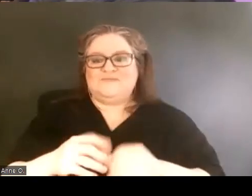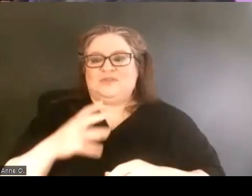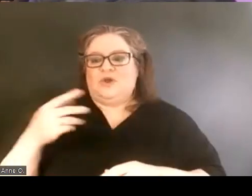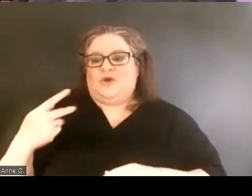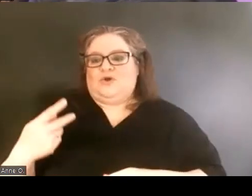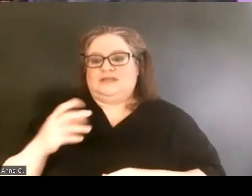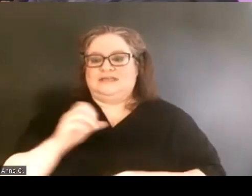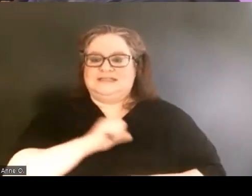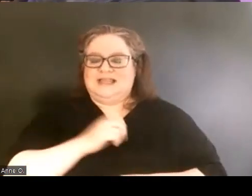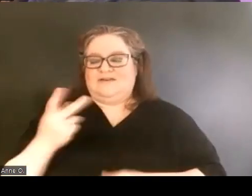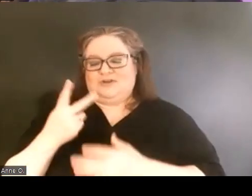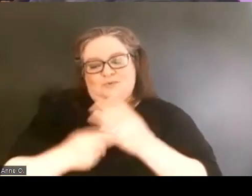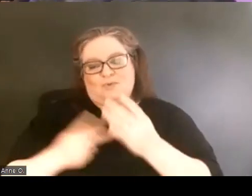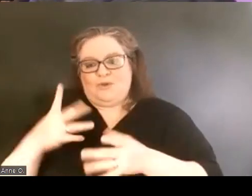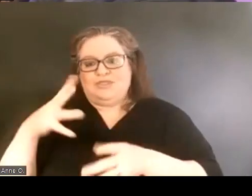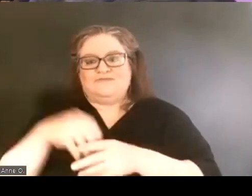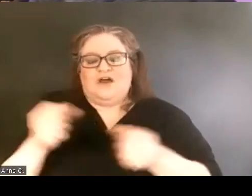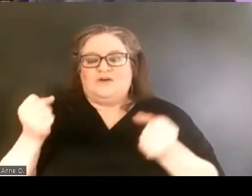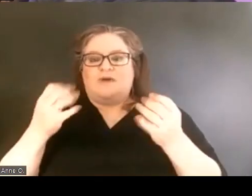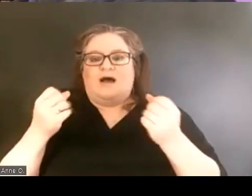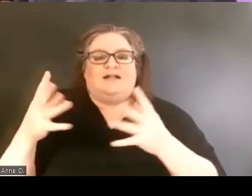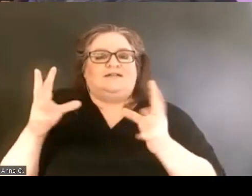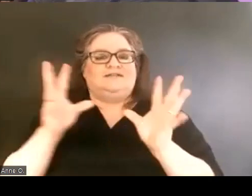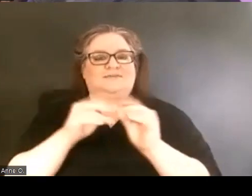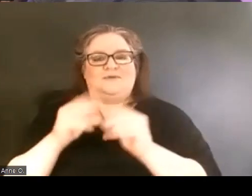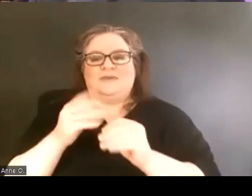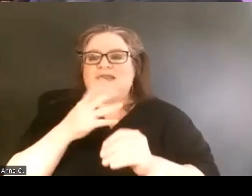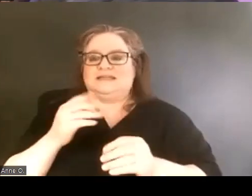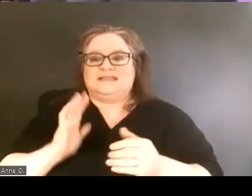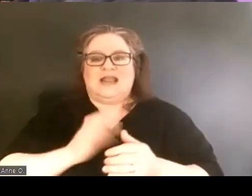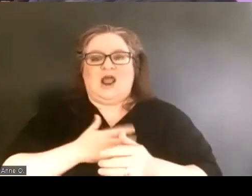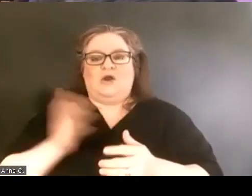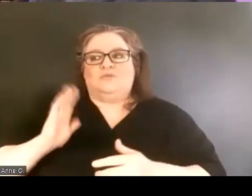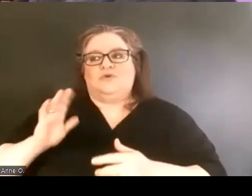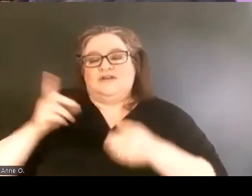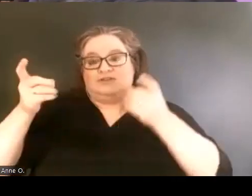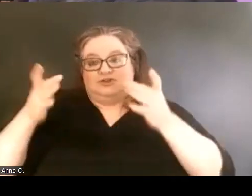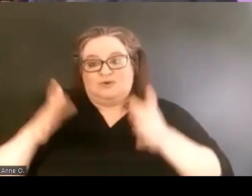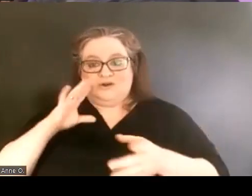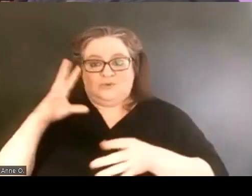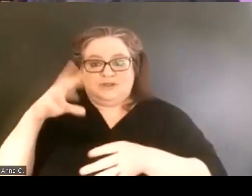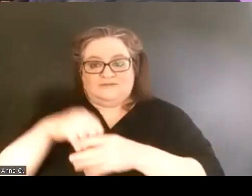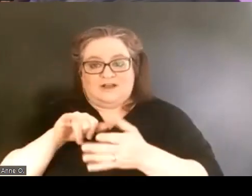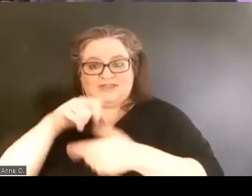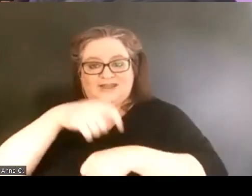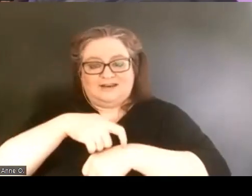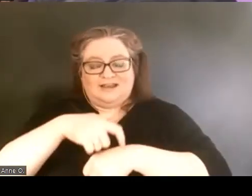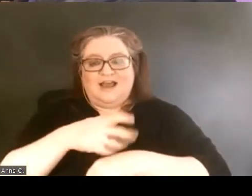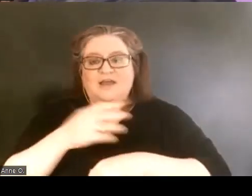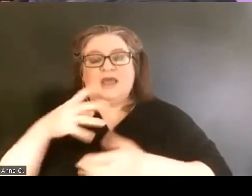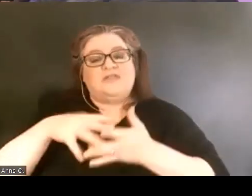our previous director was also involved at the time, and the students actually presented their vision